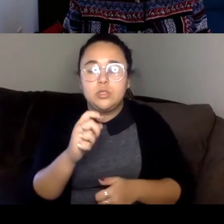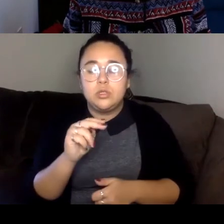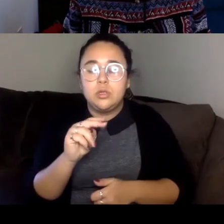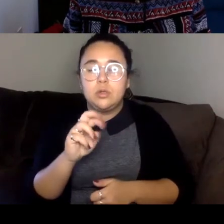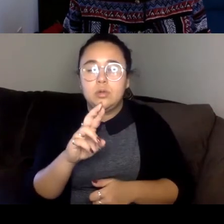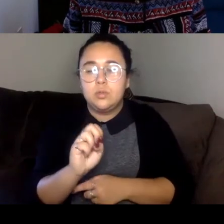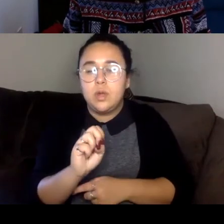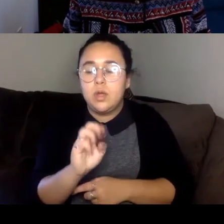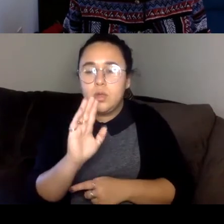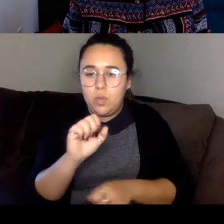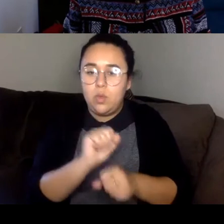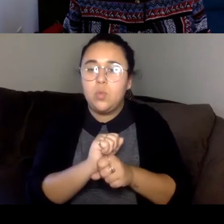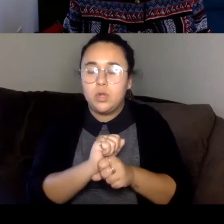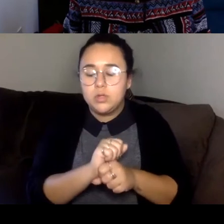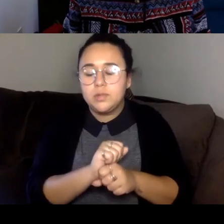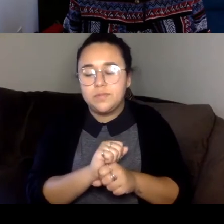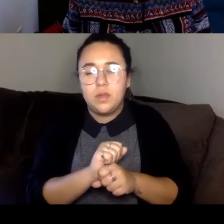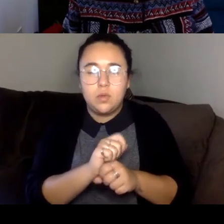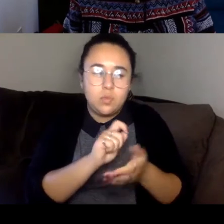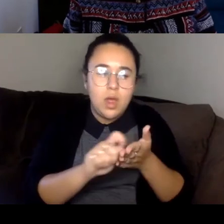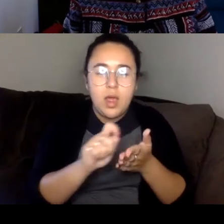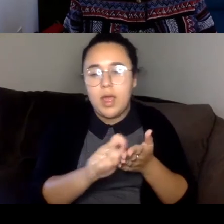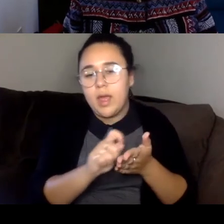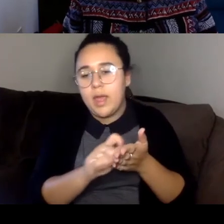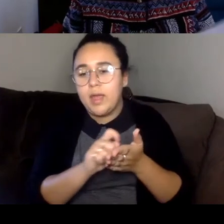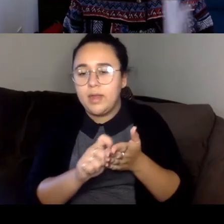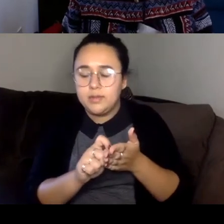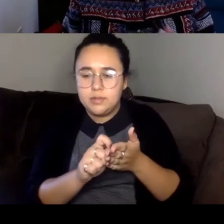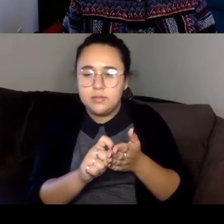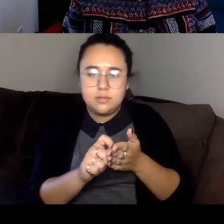I have in your acknowledgments I forget who exactly you were thinking but there was some